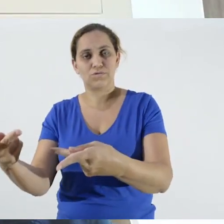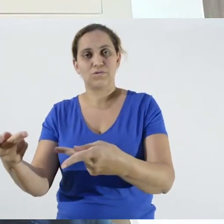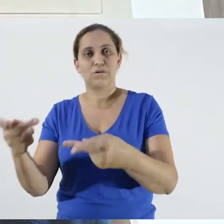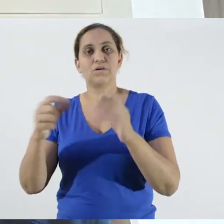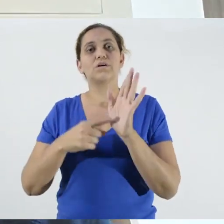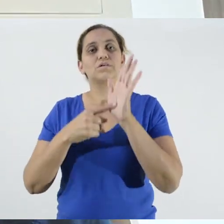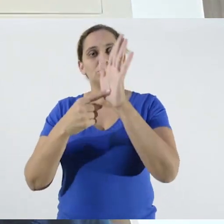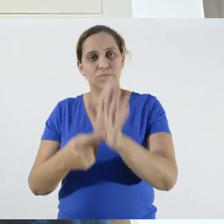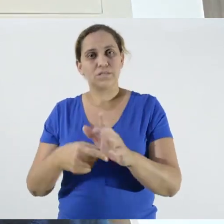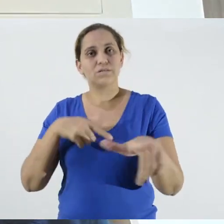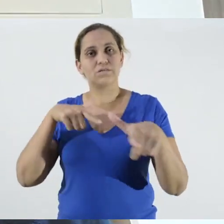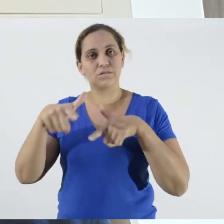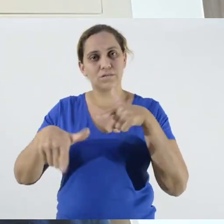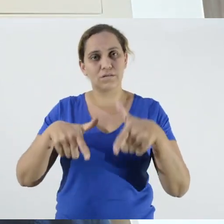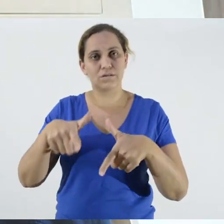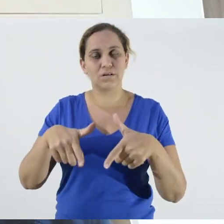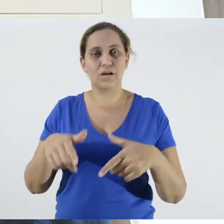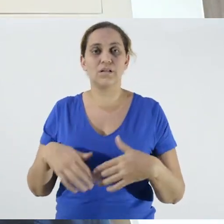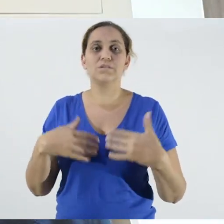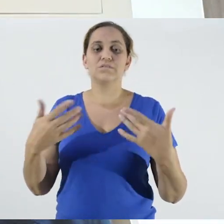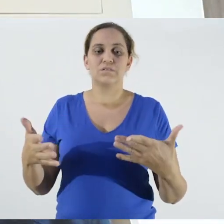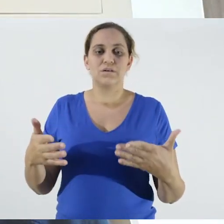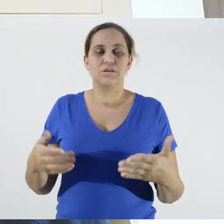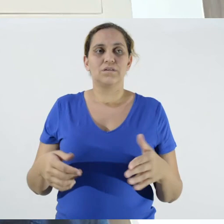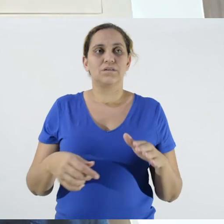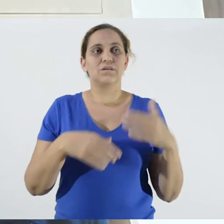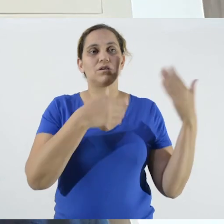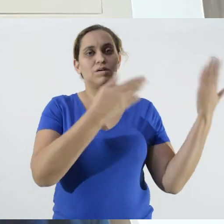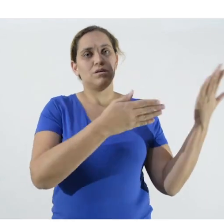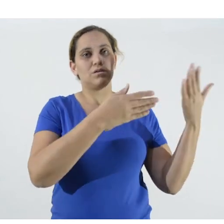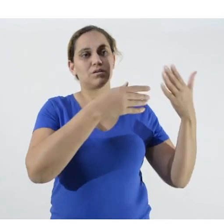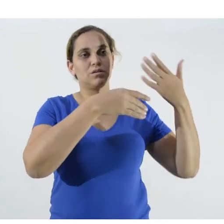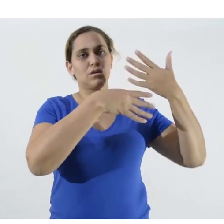expose our work. Here are our references that